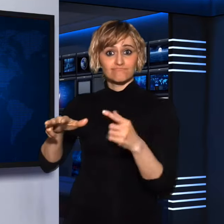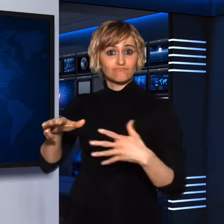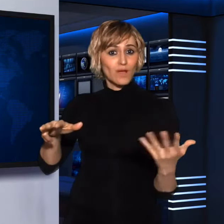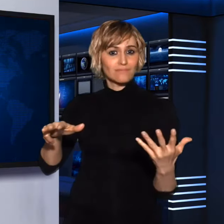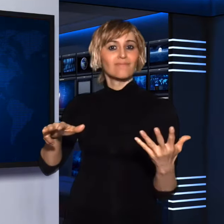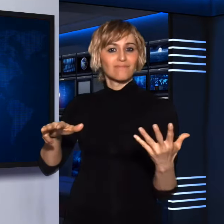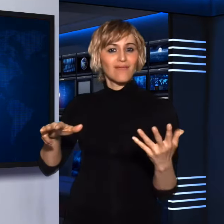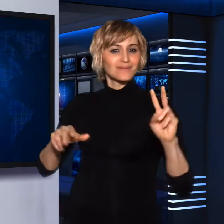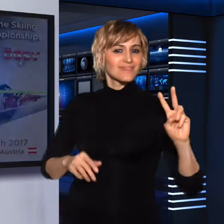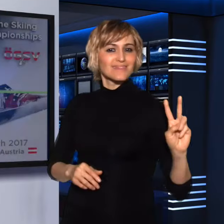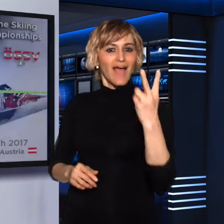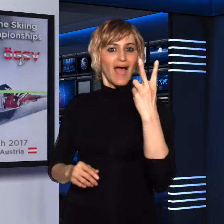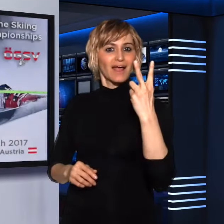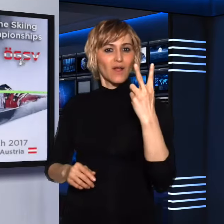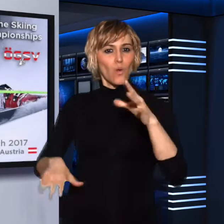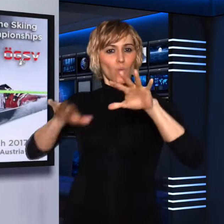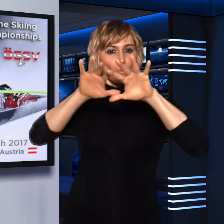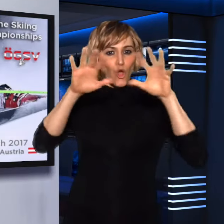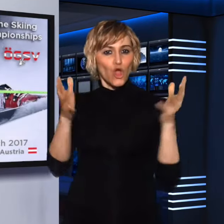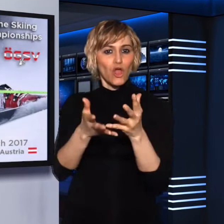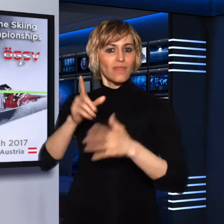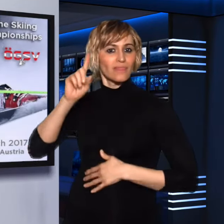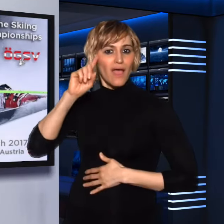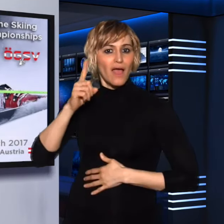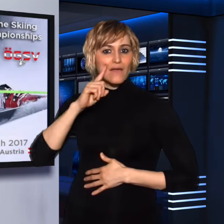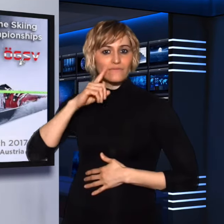From March 12 to 18th,